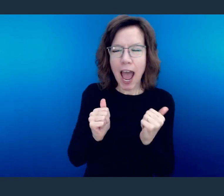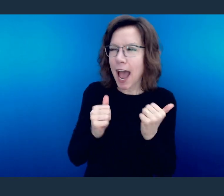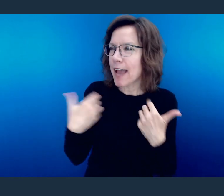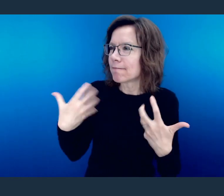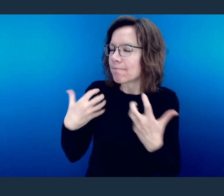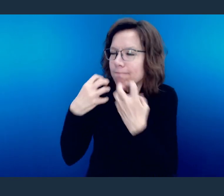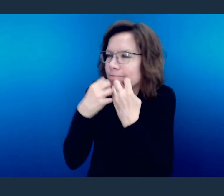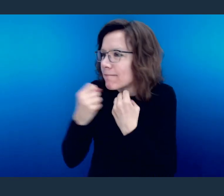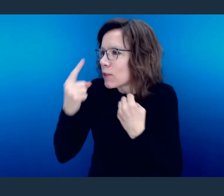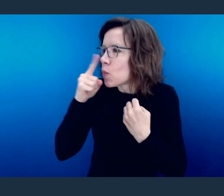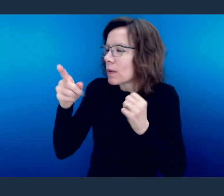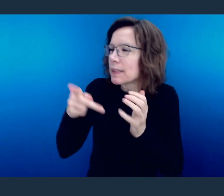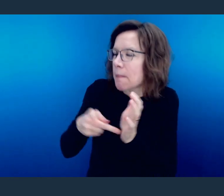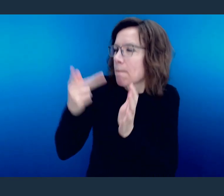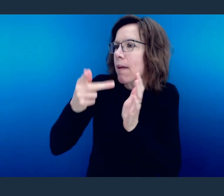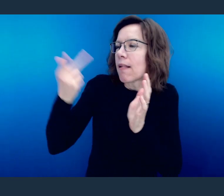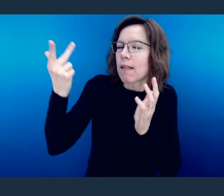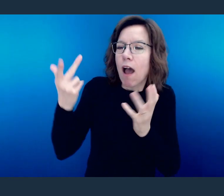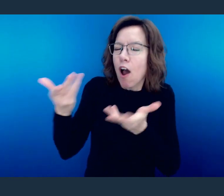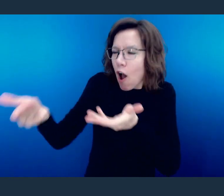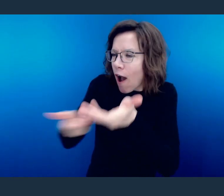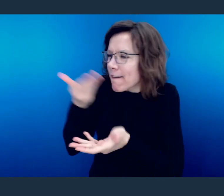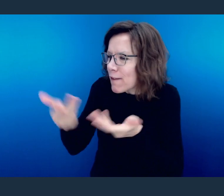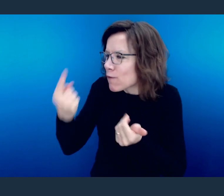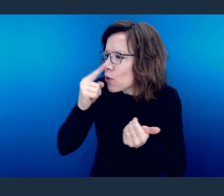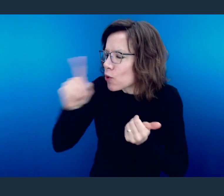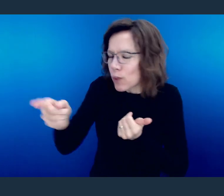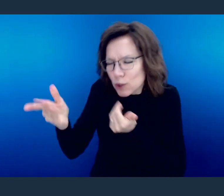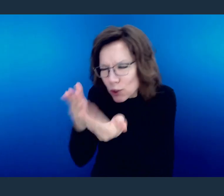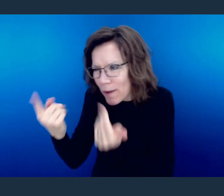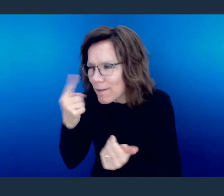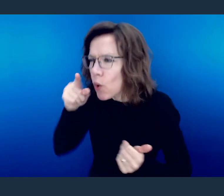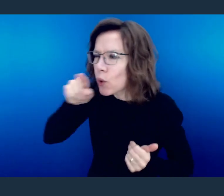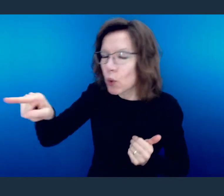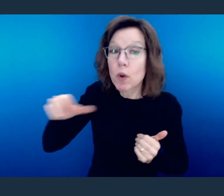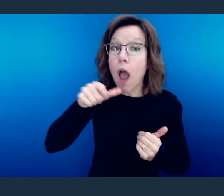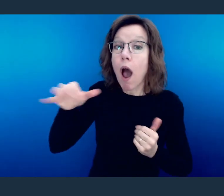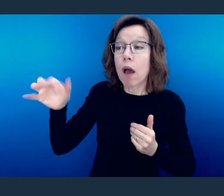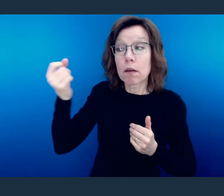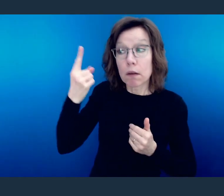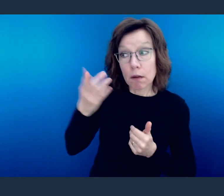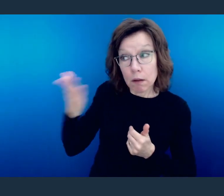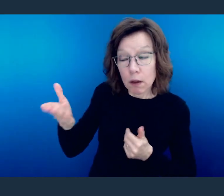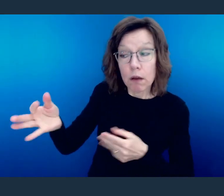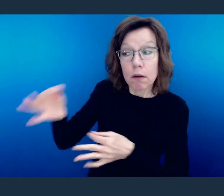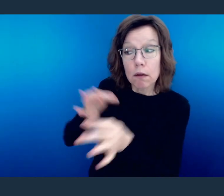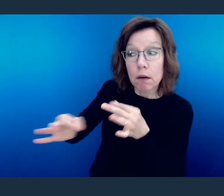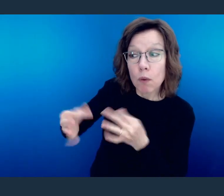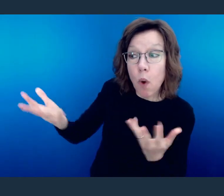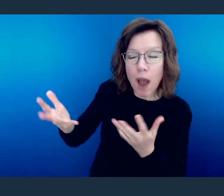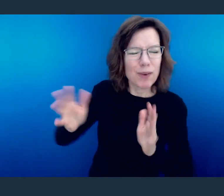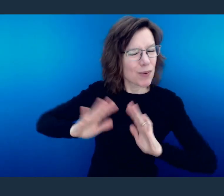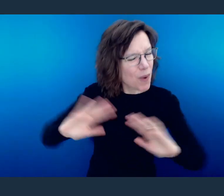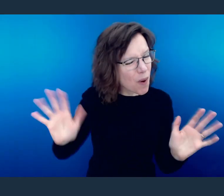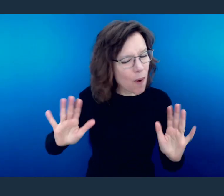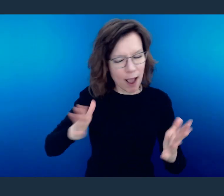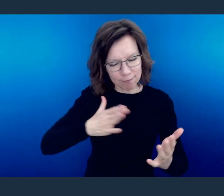Can I be more hospitable to you? Not what can I get out of this, what are you doing for me, but what can I do for you.